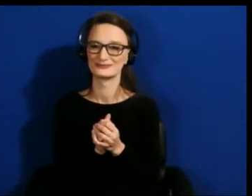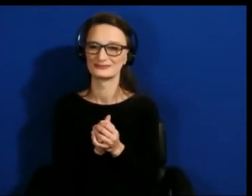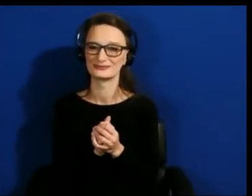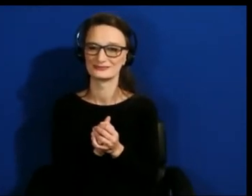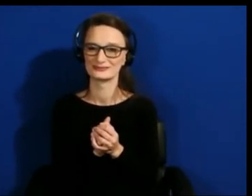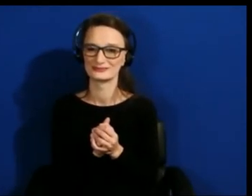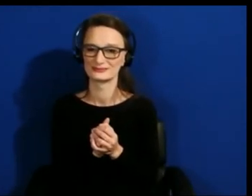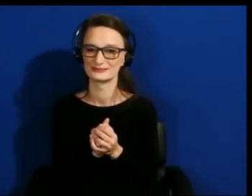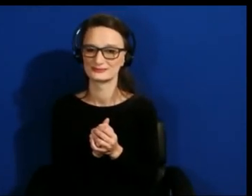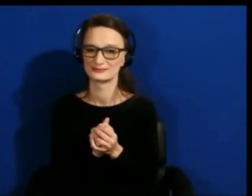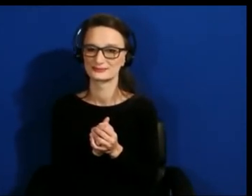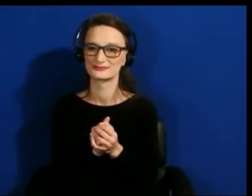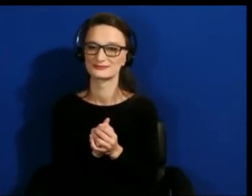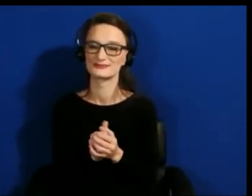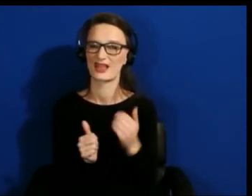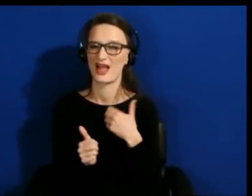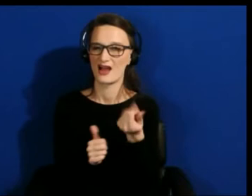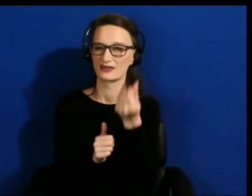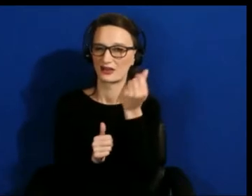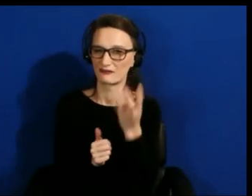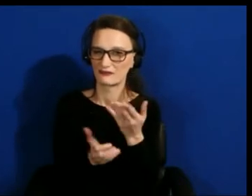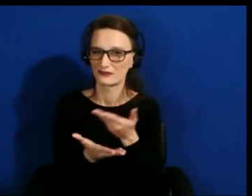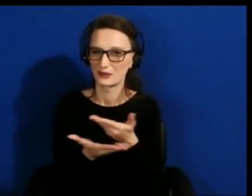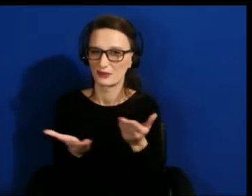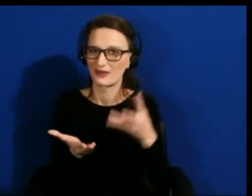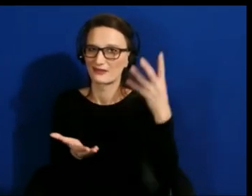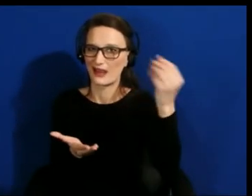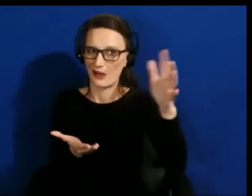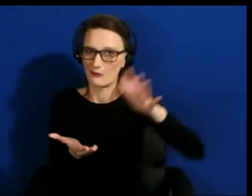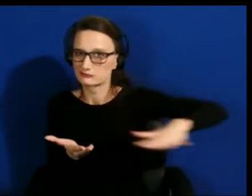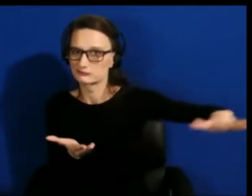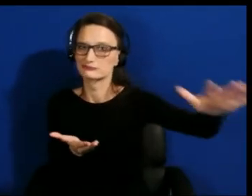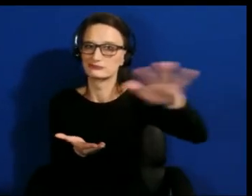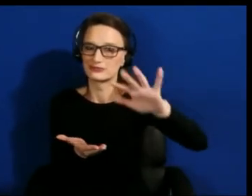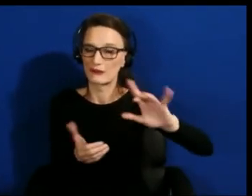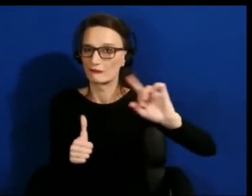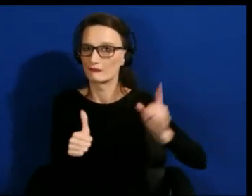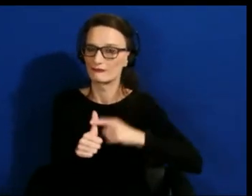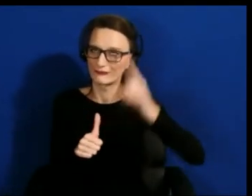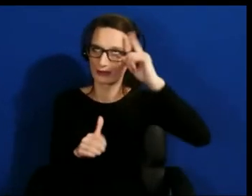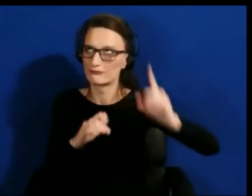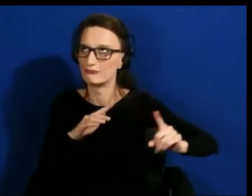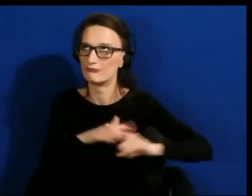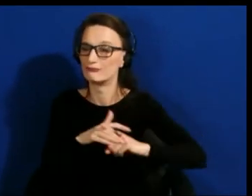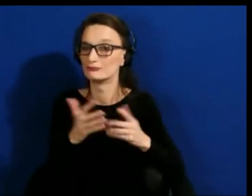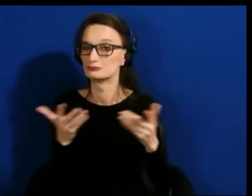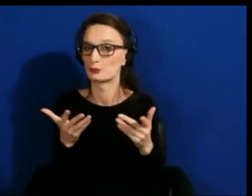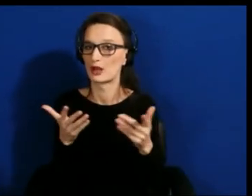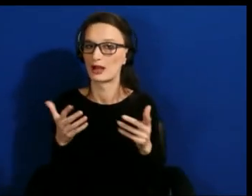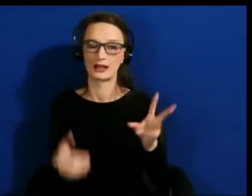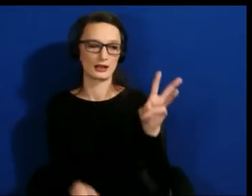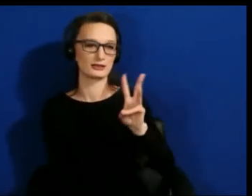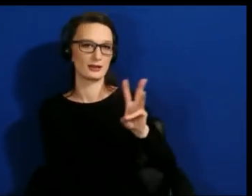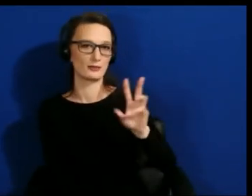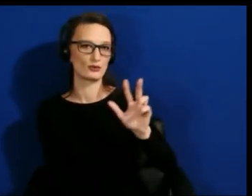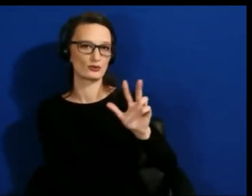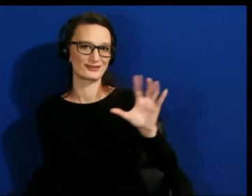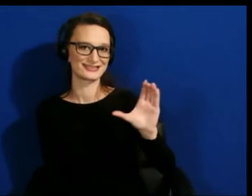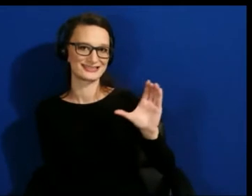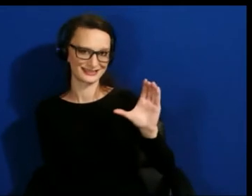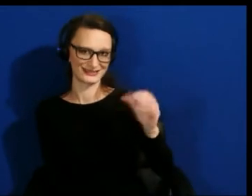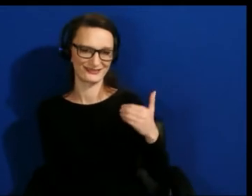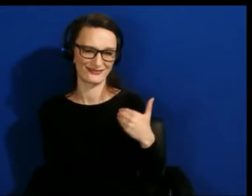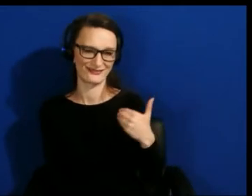I think the first thing that comes to mind for me is the W3C has their - everything is a work